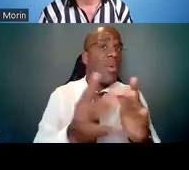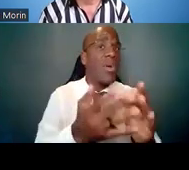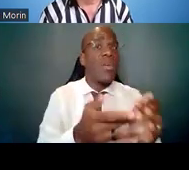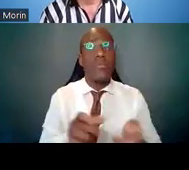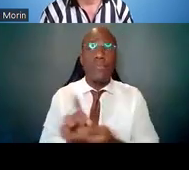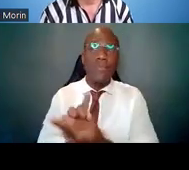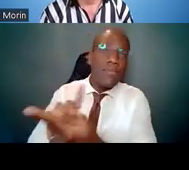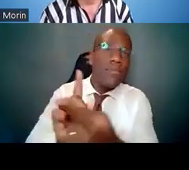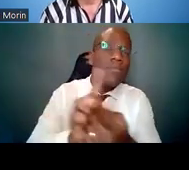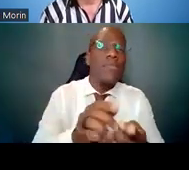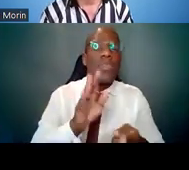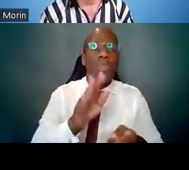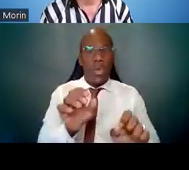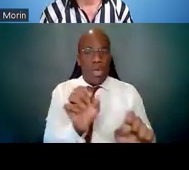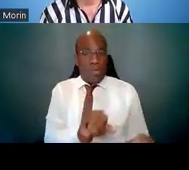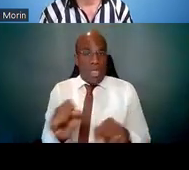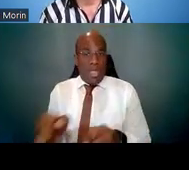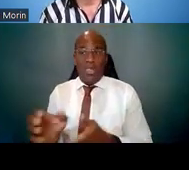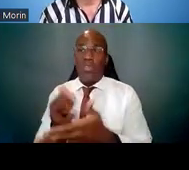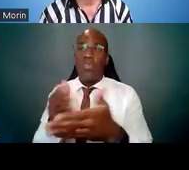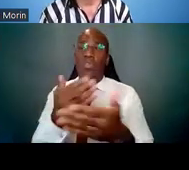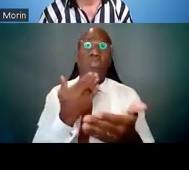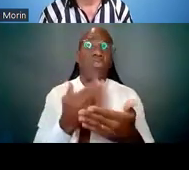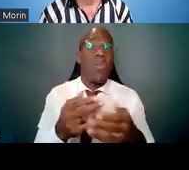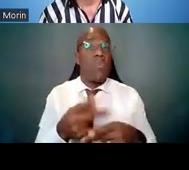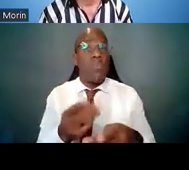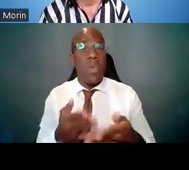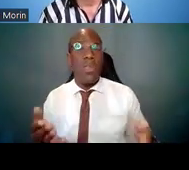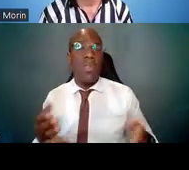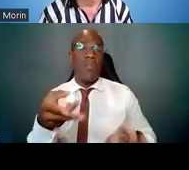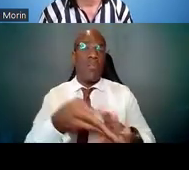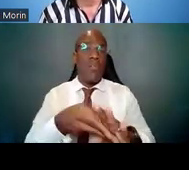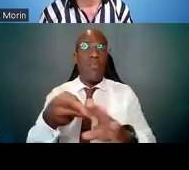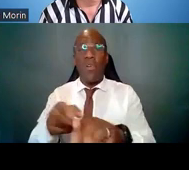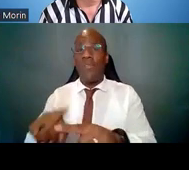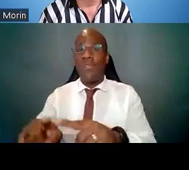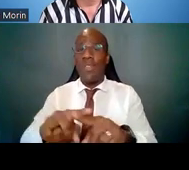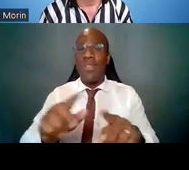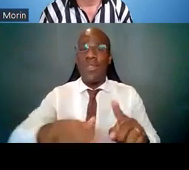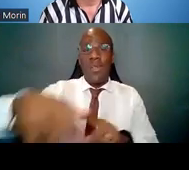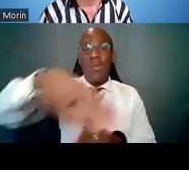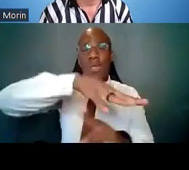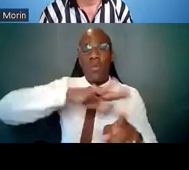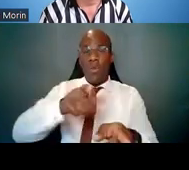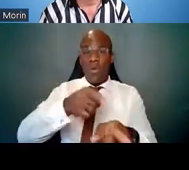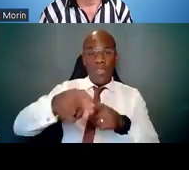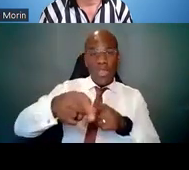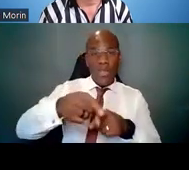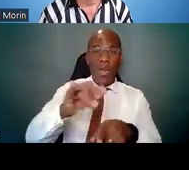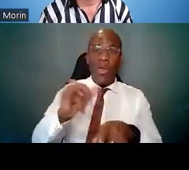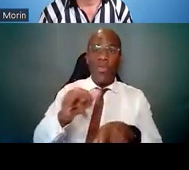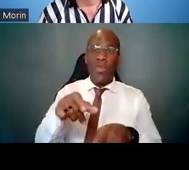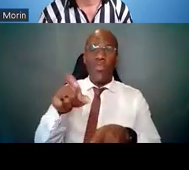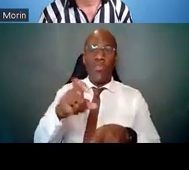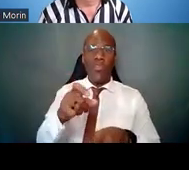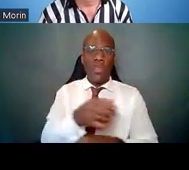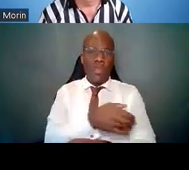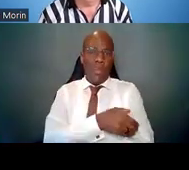to participate in things around your field, to speak up for yourself that are going to bring notice to you from others.